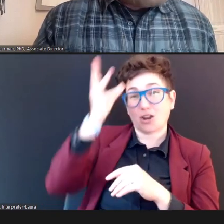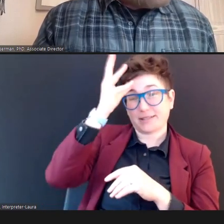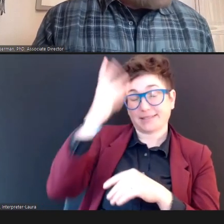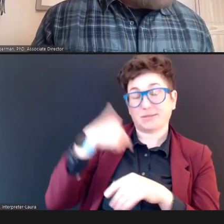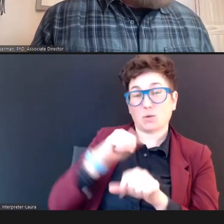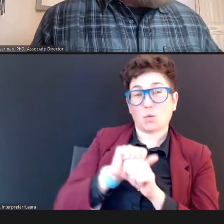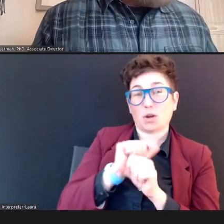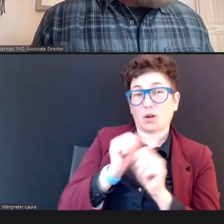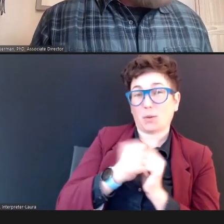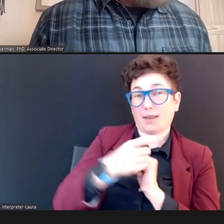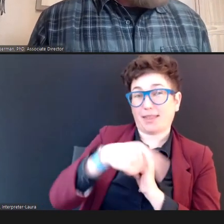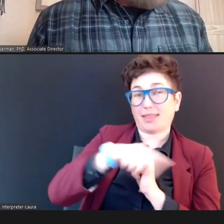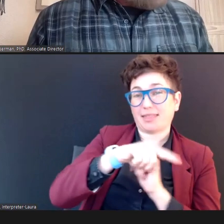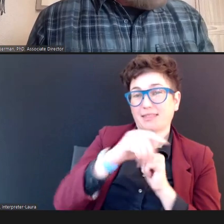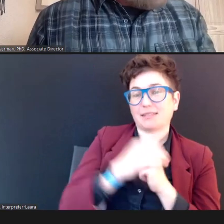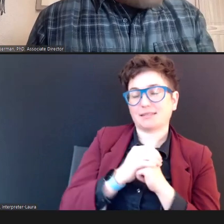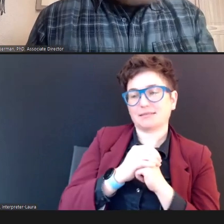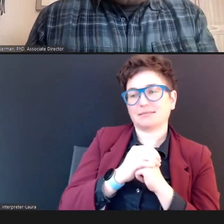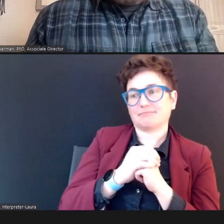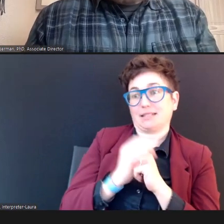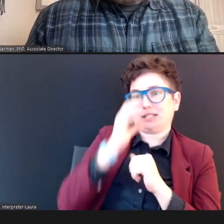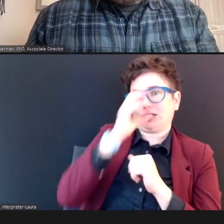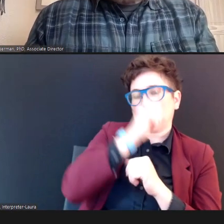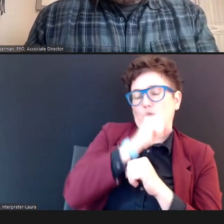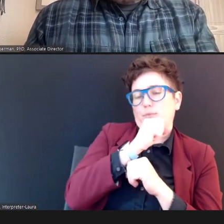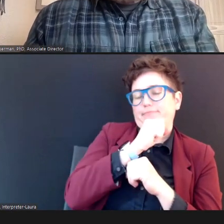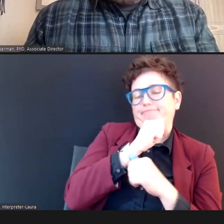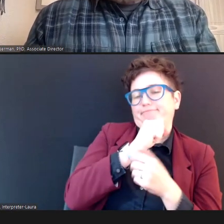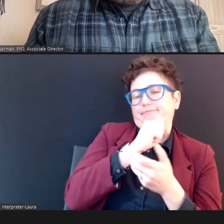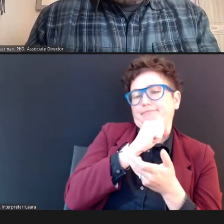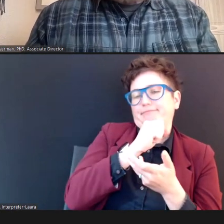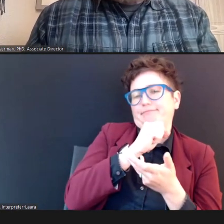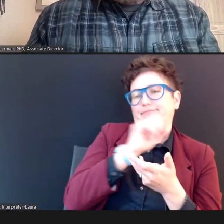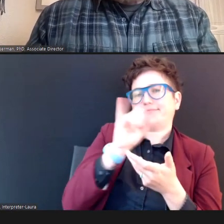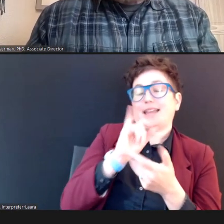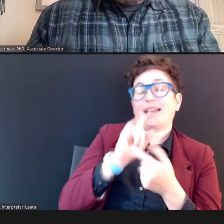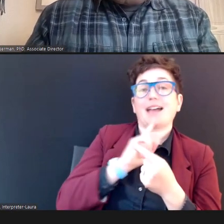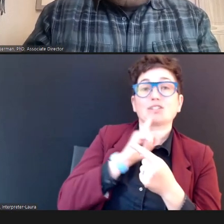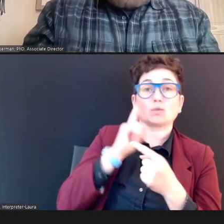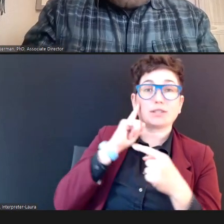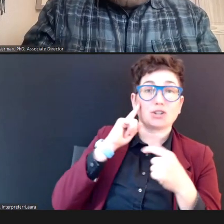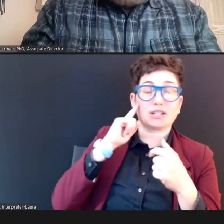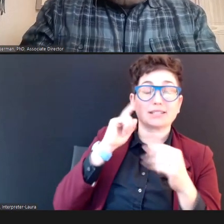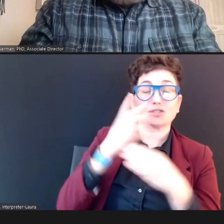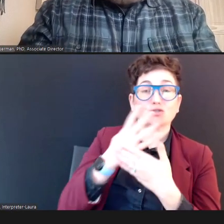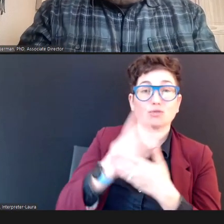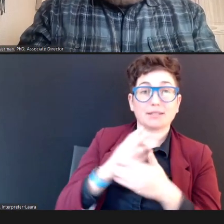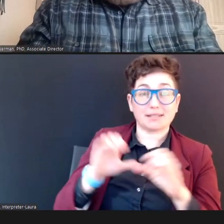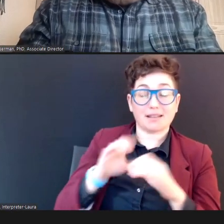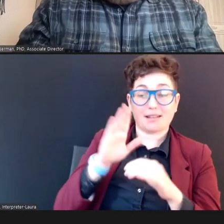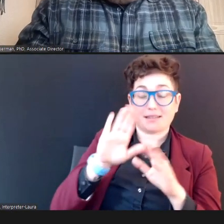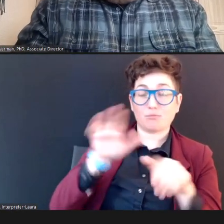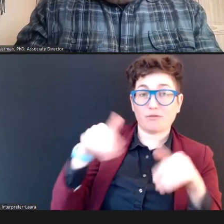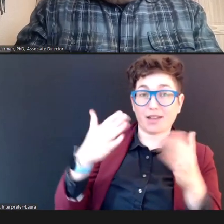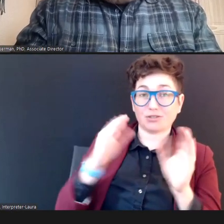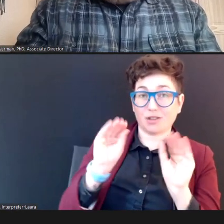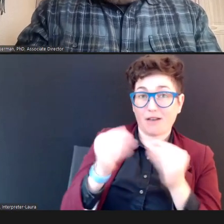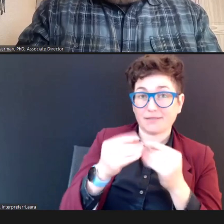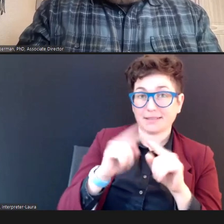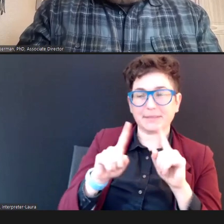there's -- you know, -- been an actual hearing screening done at our provider's office, but they simply --